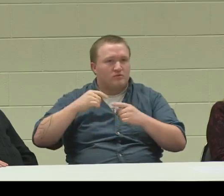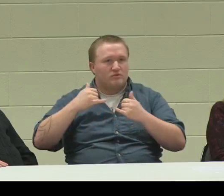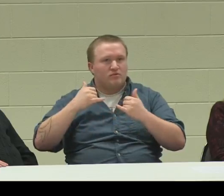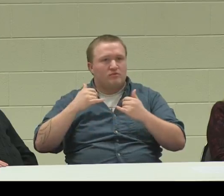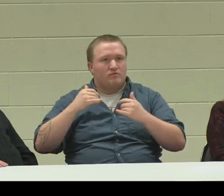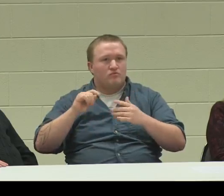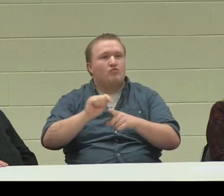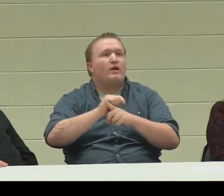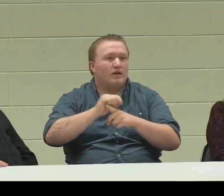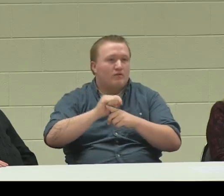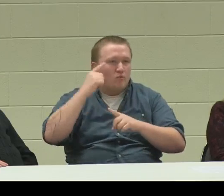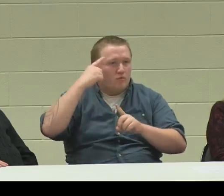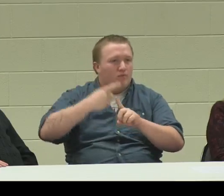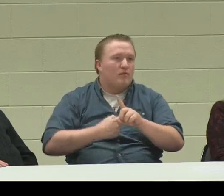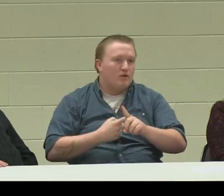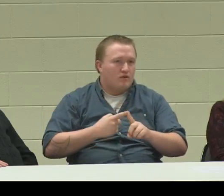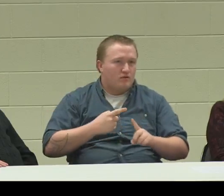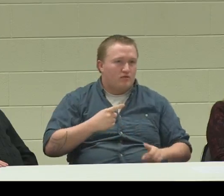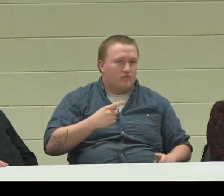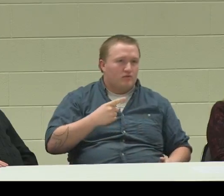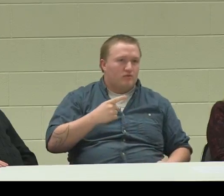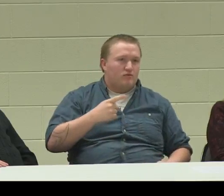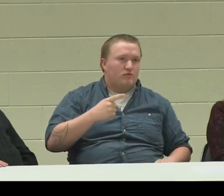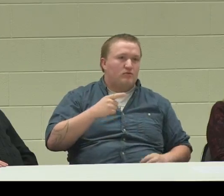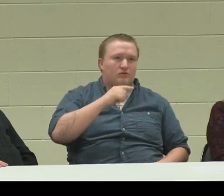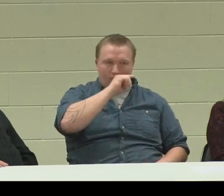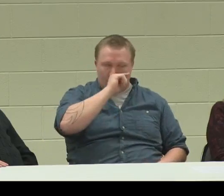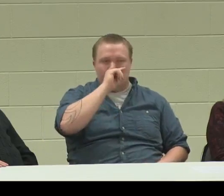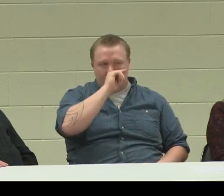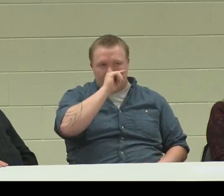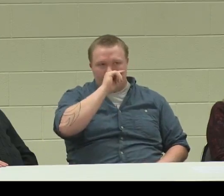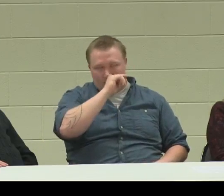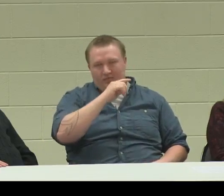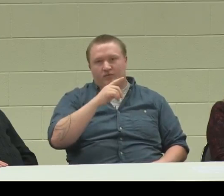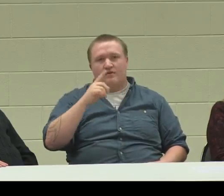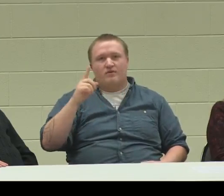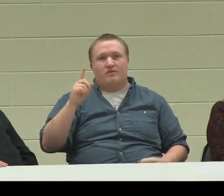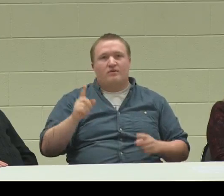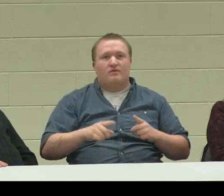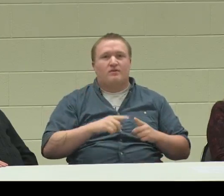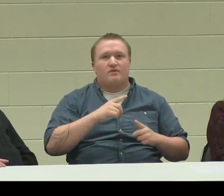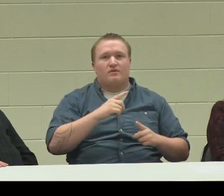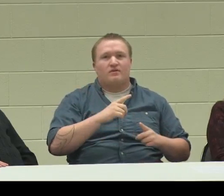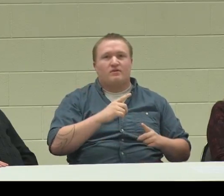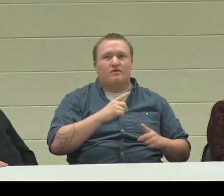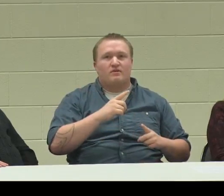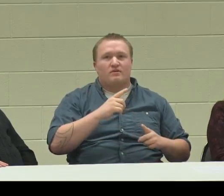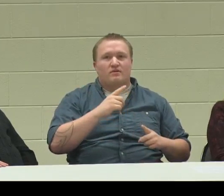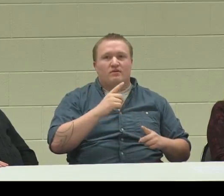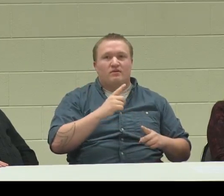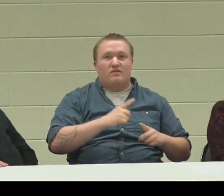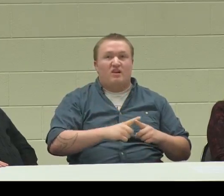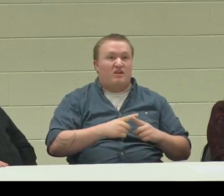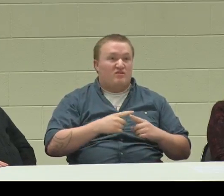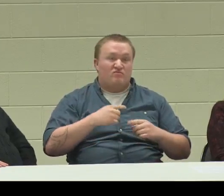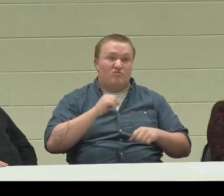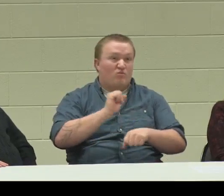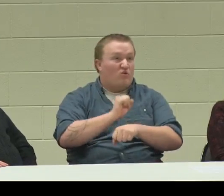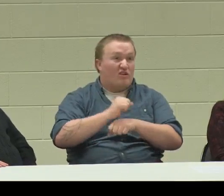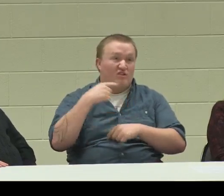So it was a month of training first,